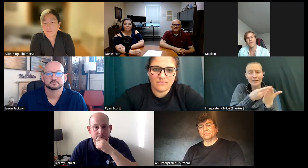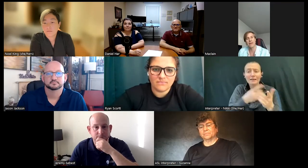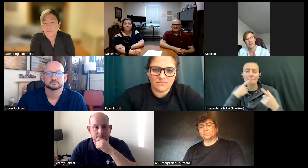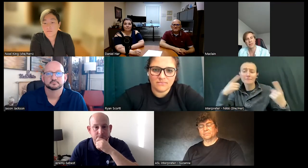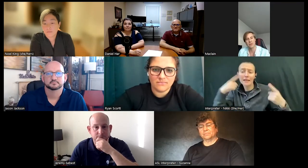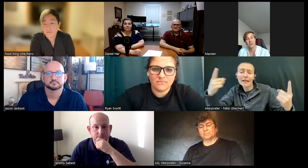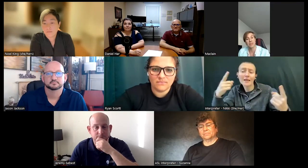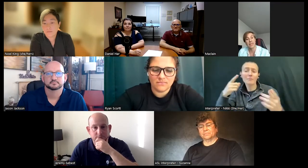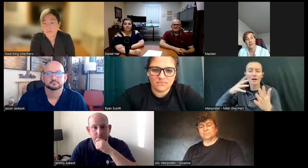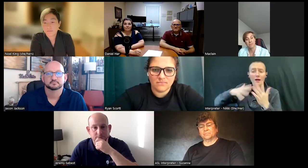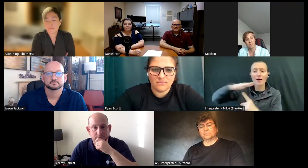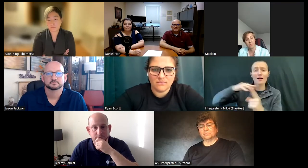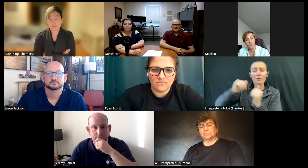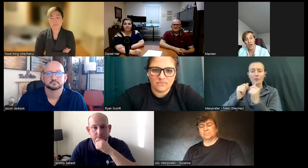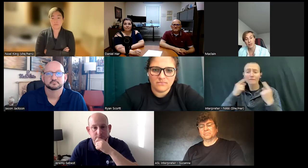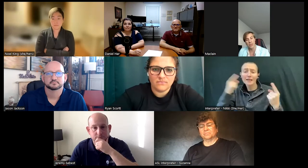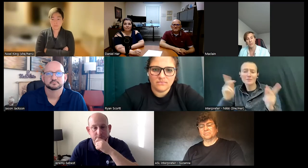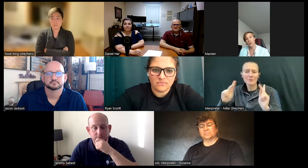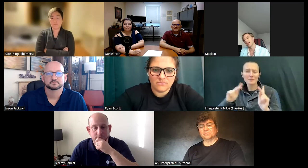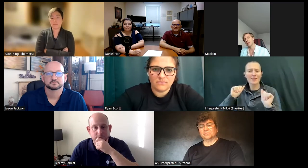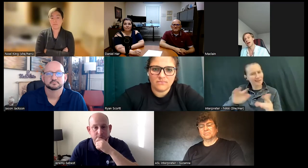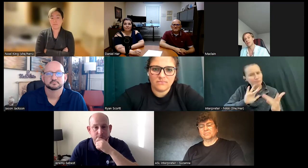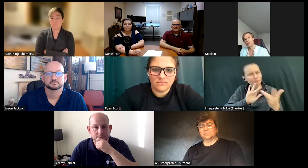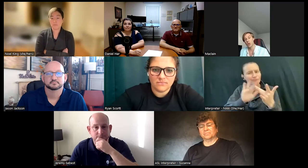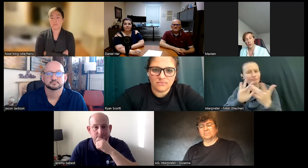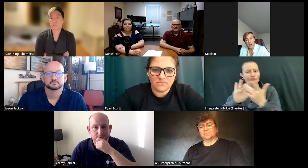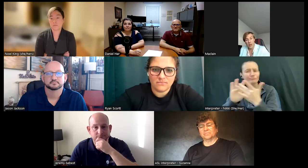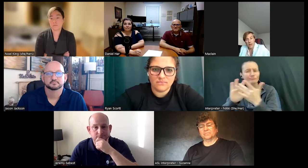famous people it's just I get to talk to people who are like-minded who are love